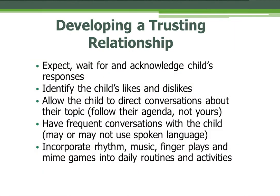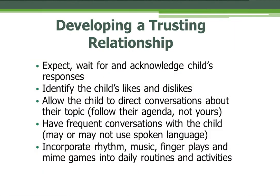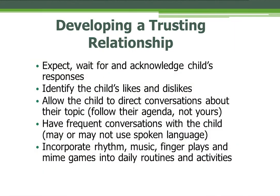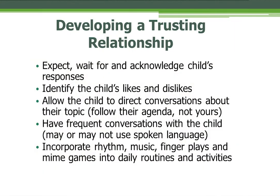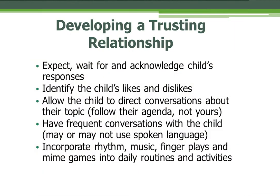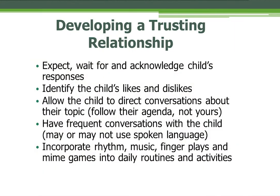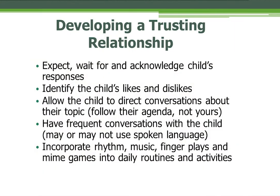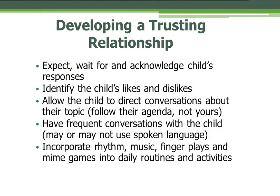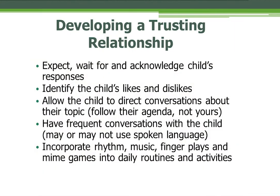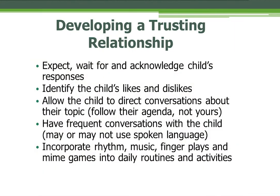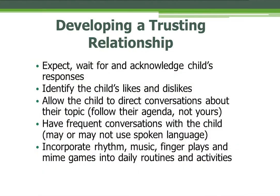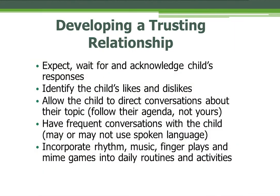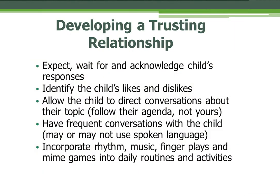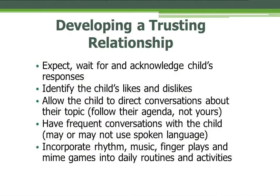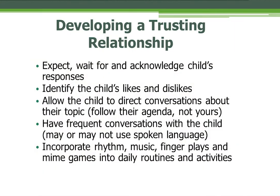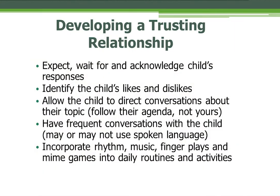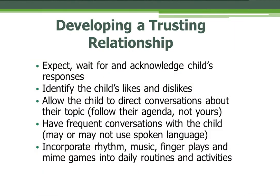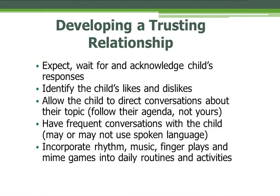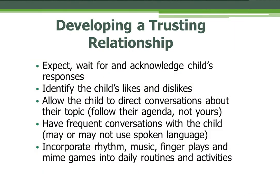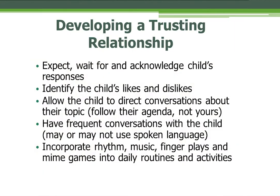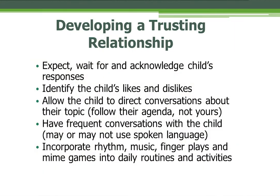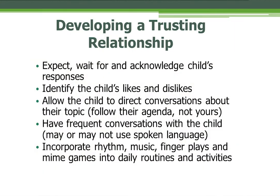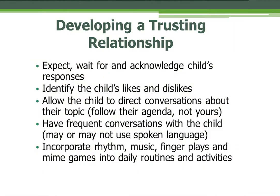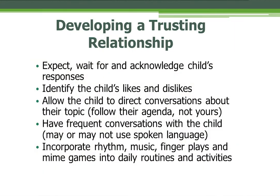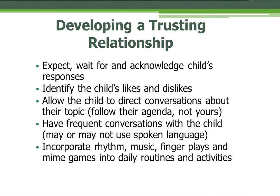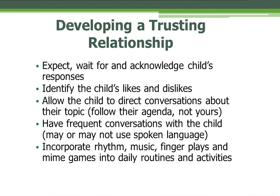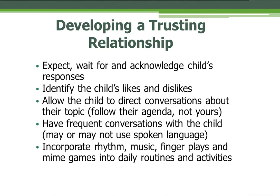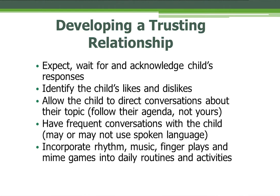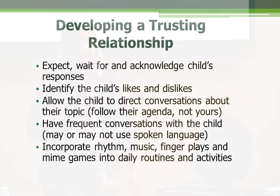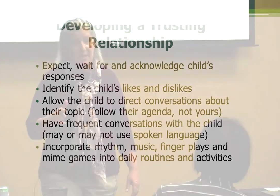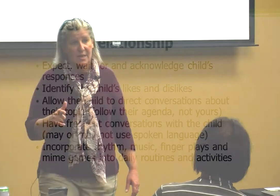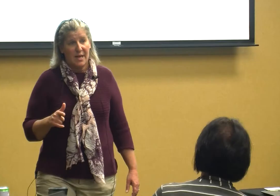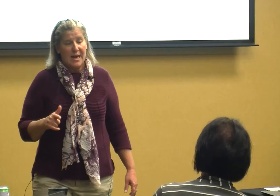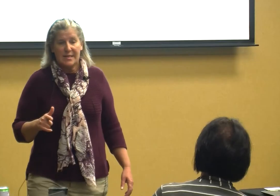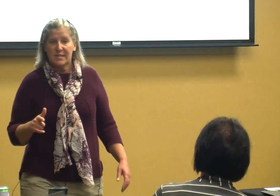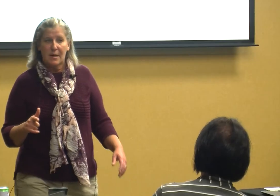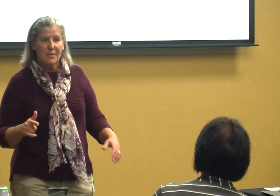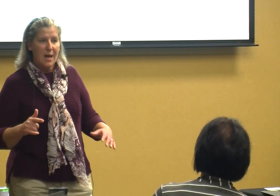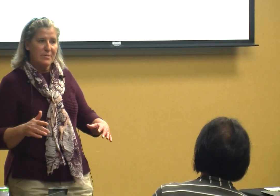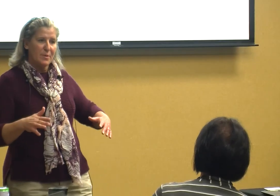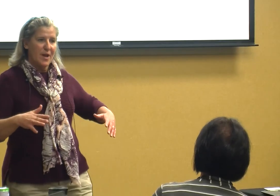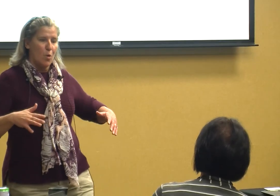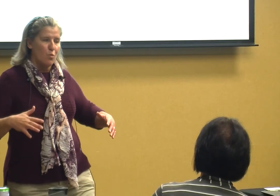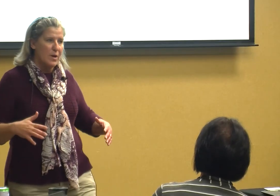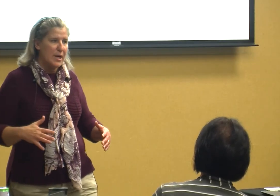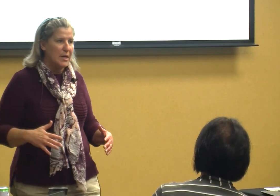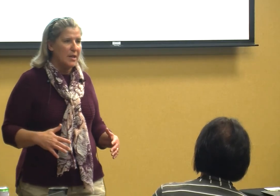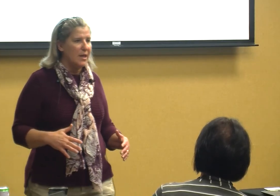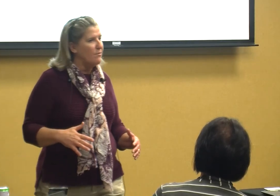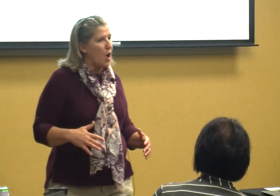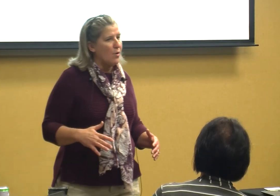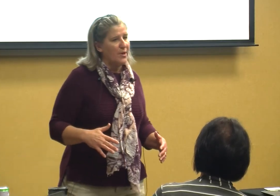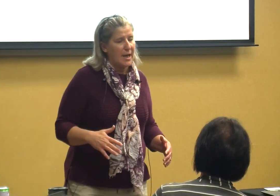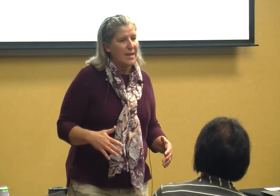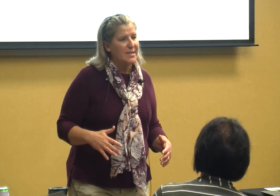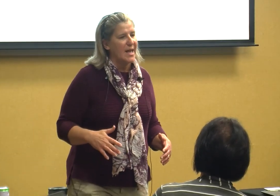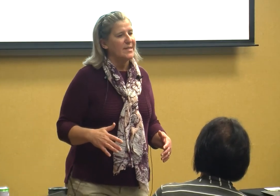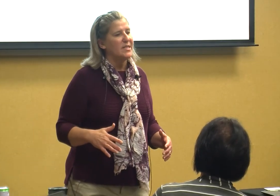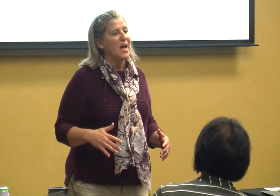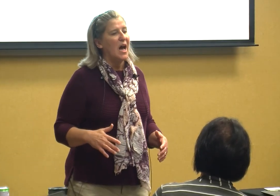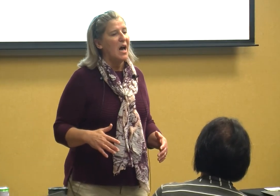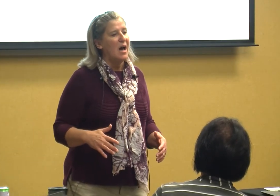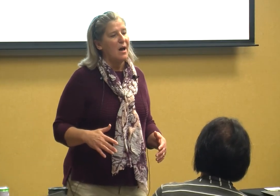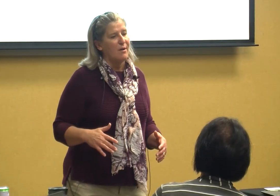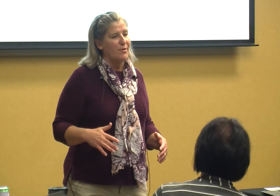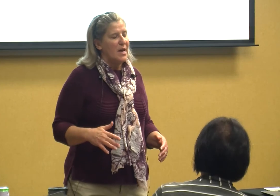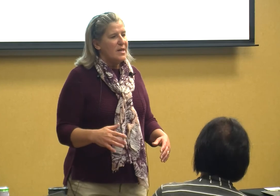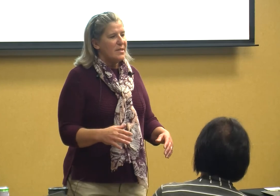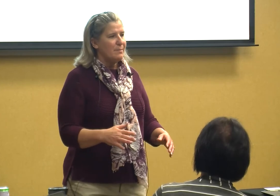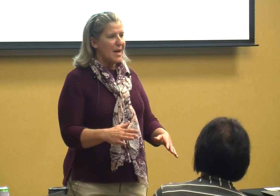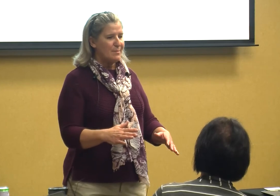wait for an acknowledged responses and sometimes without really involve kids that's tough sometimes